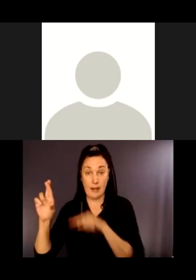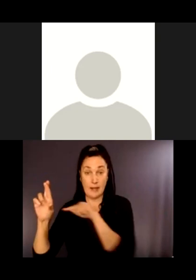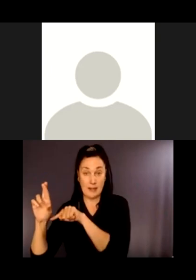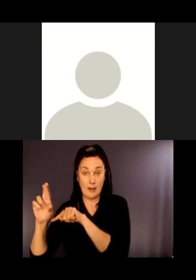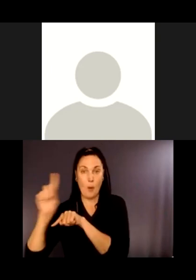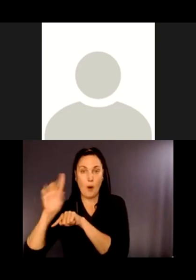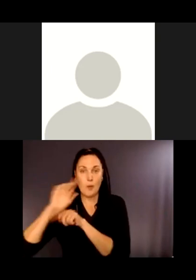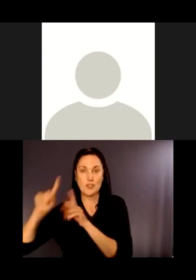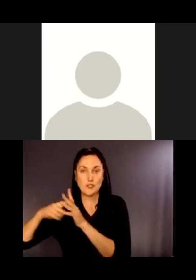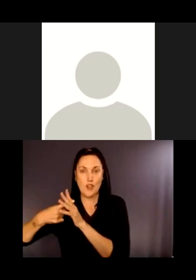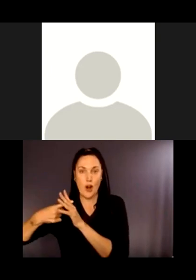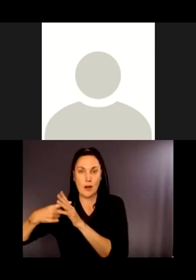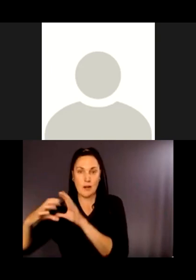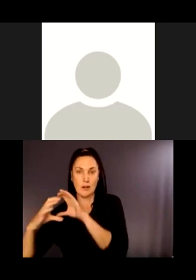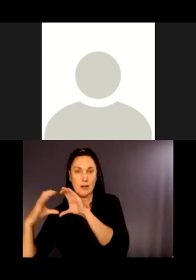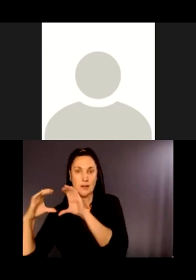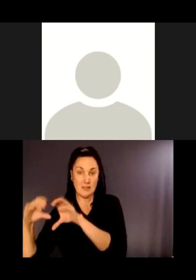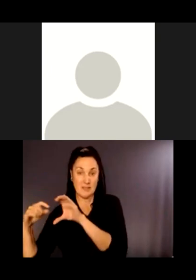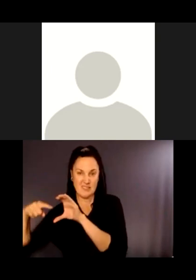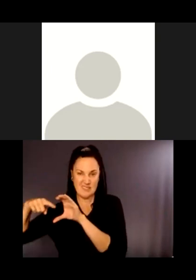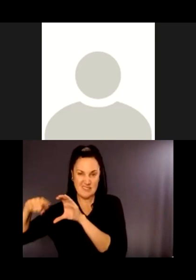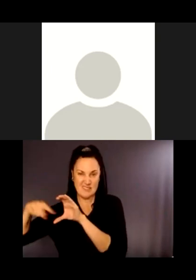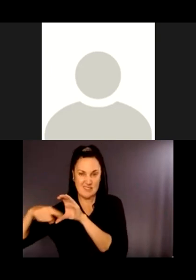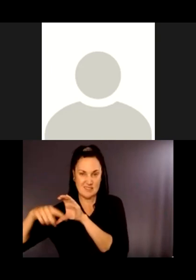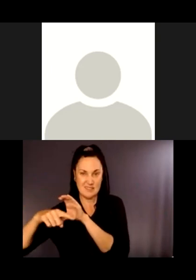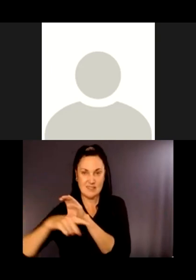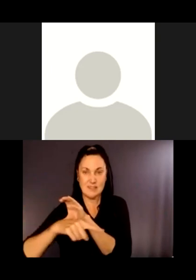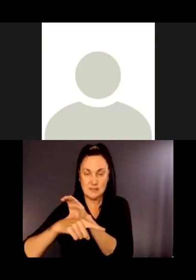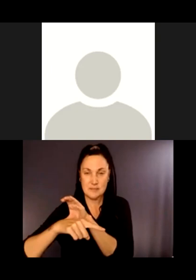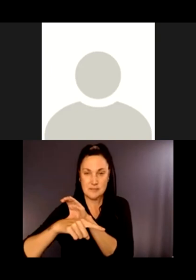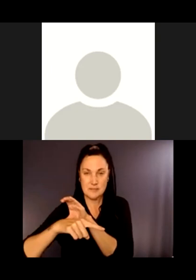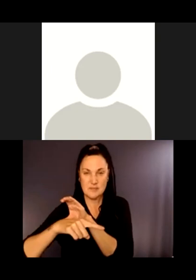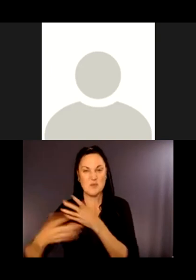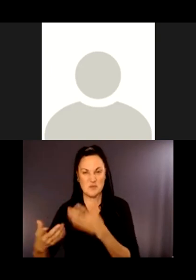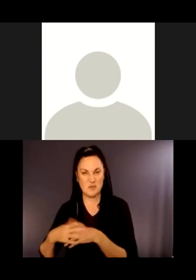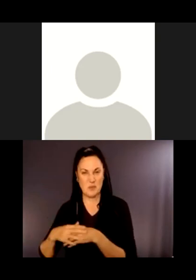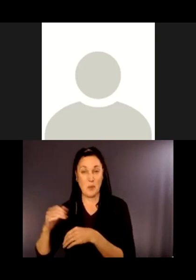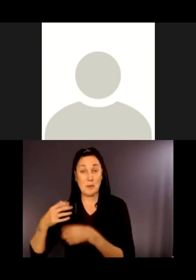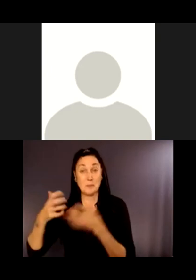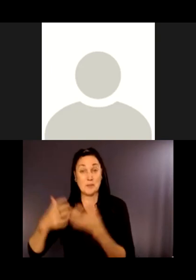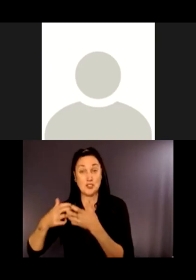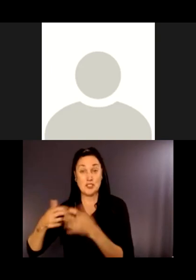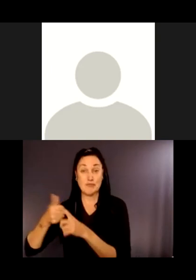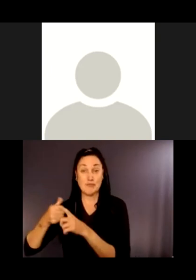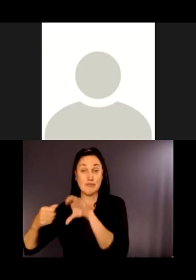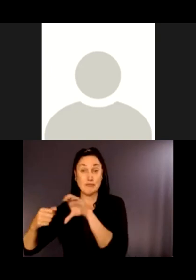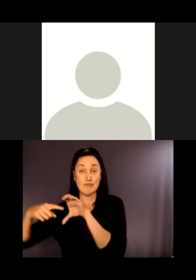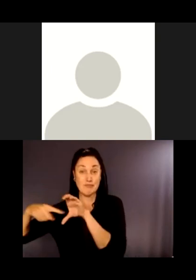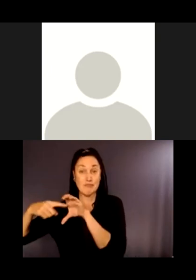So at the entry pit, we launch a tunneling machine. That goes along, and we feed it pipe segments.